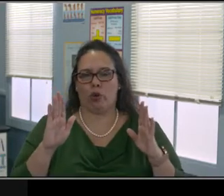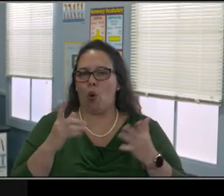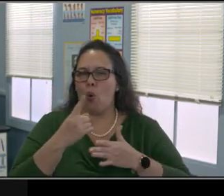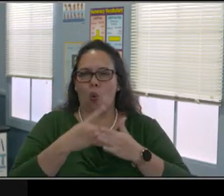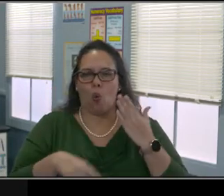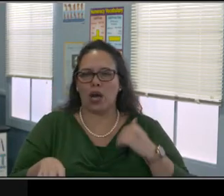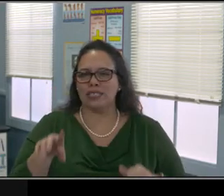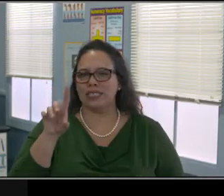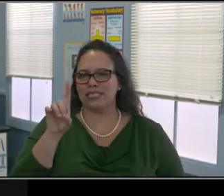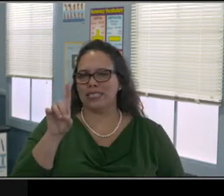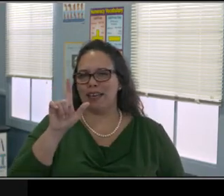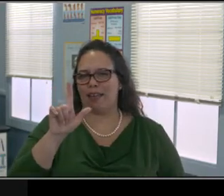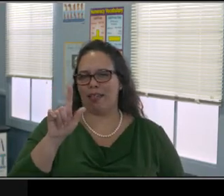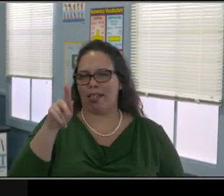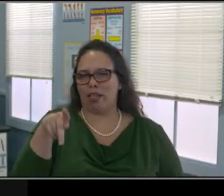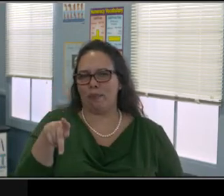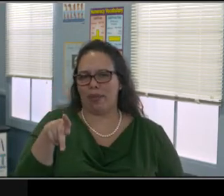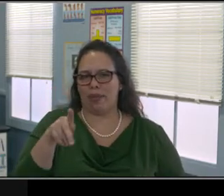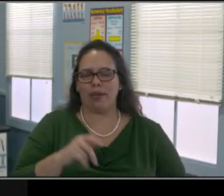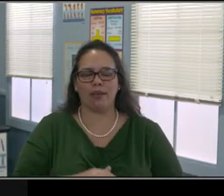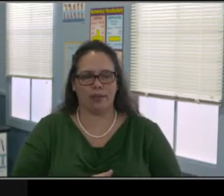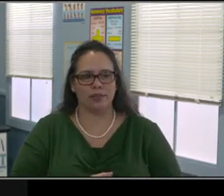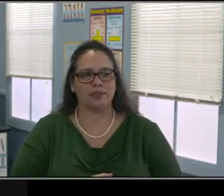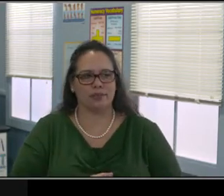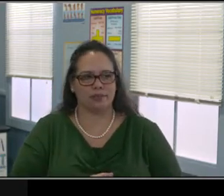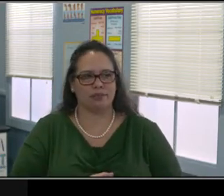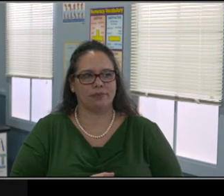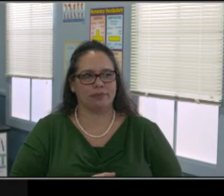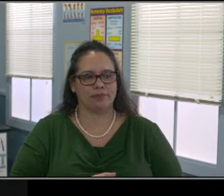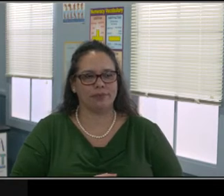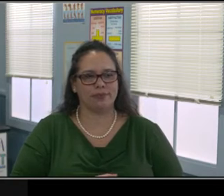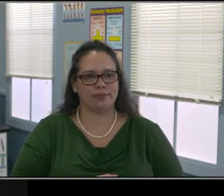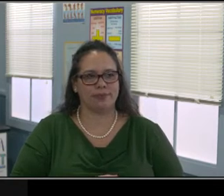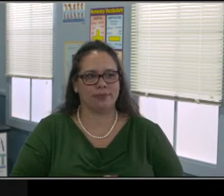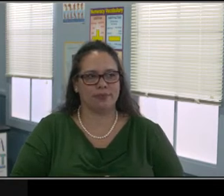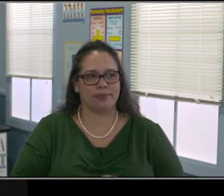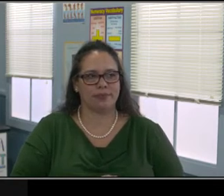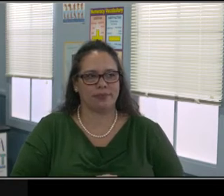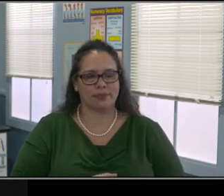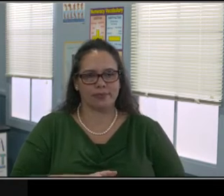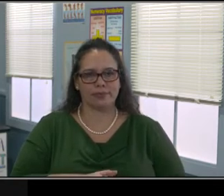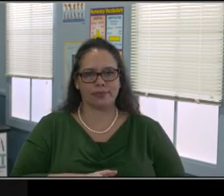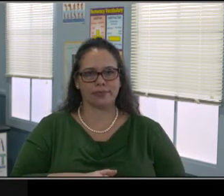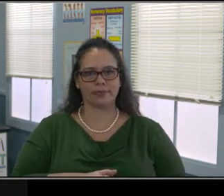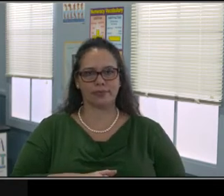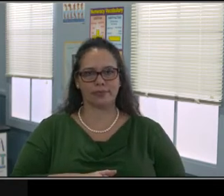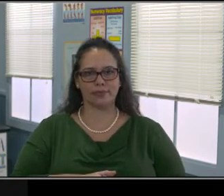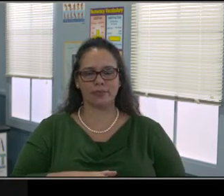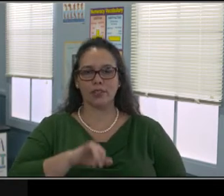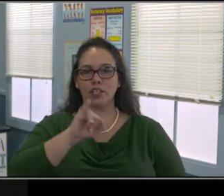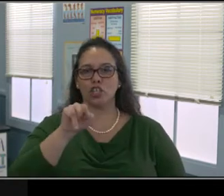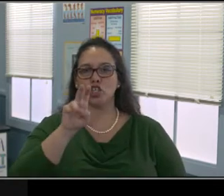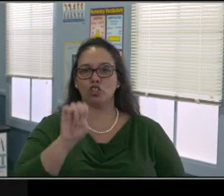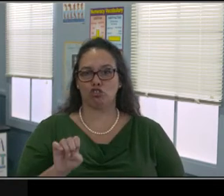However, when we're doing distance learning, what happens? How does that... What does that look like? And so what the Senate bill does,